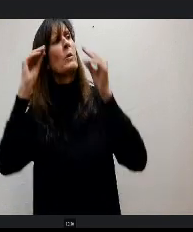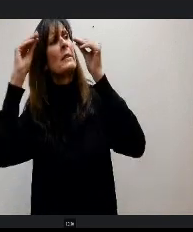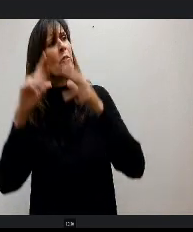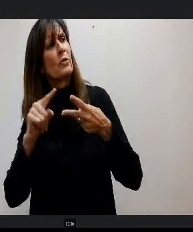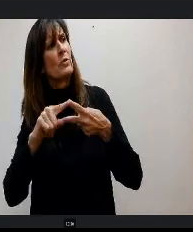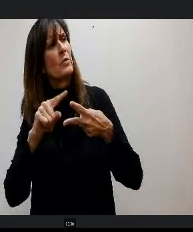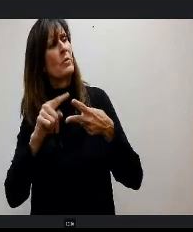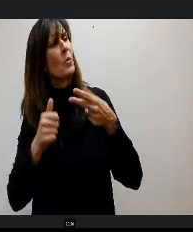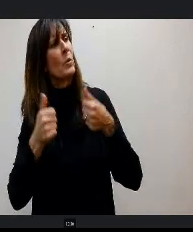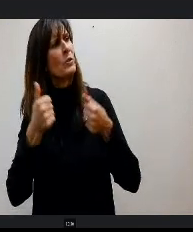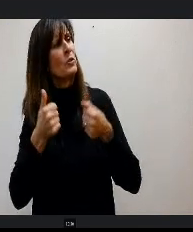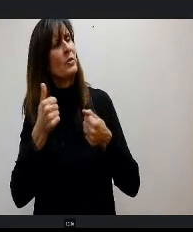Teacher population from other days.